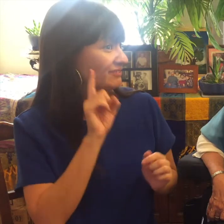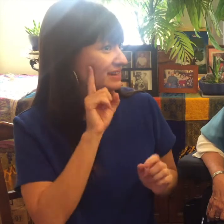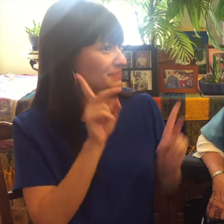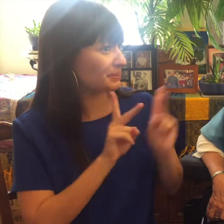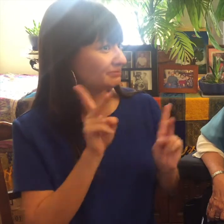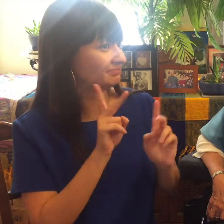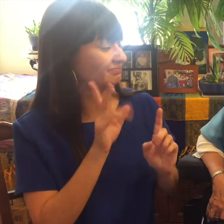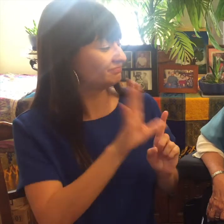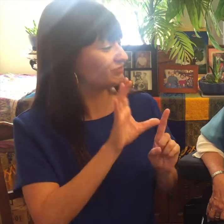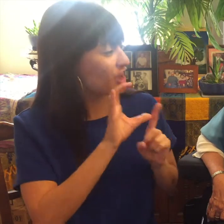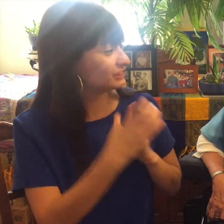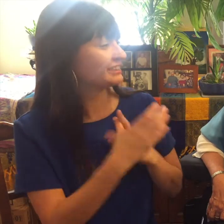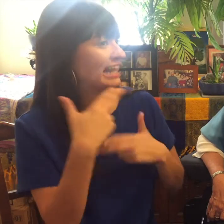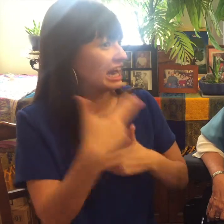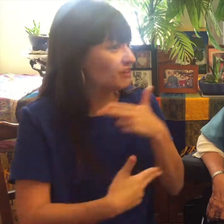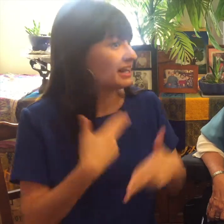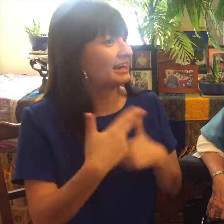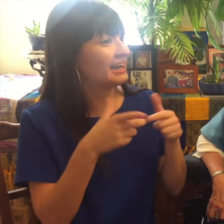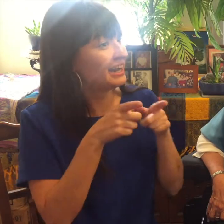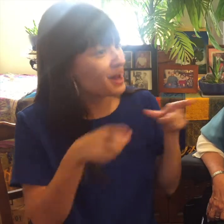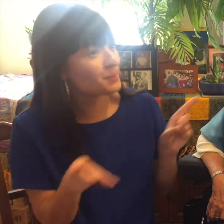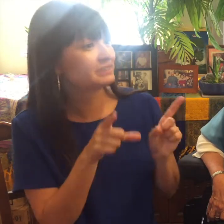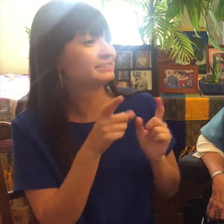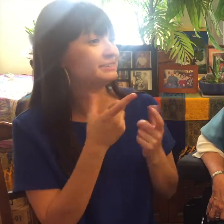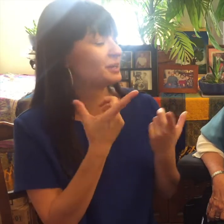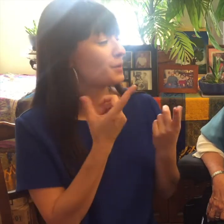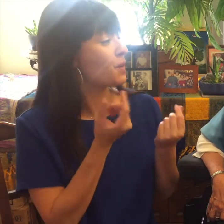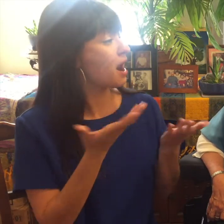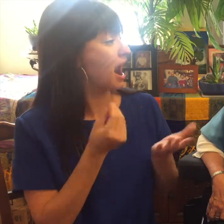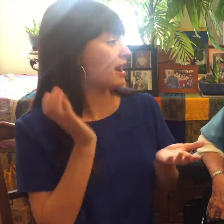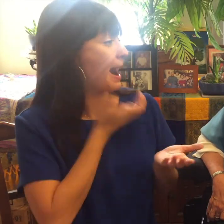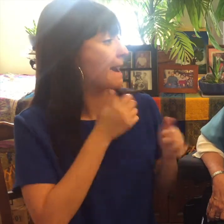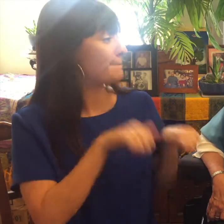people have done and the Deaf community has done as a we have a heritage we have